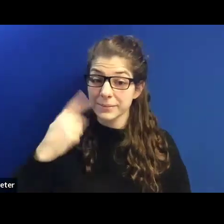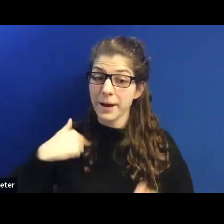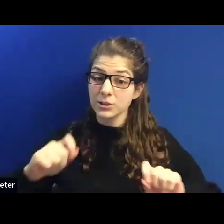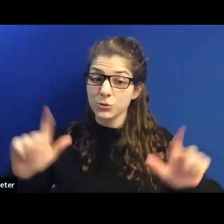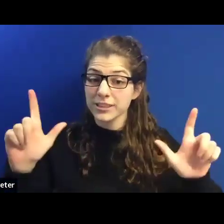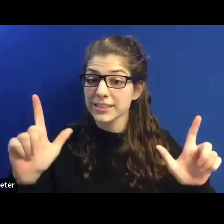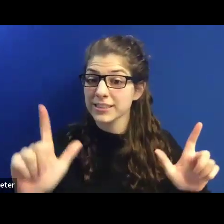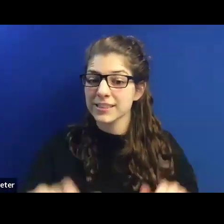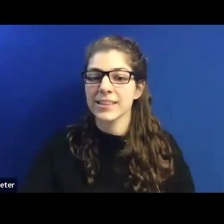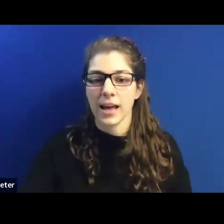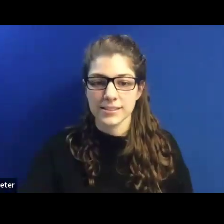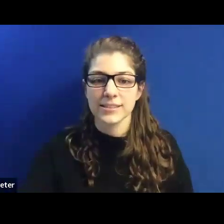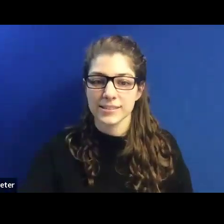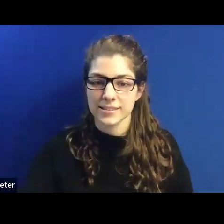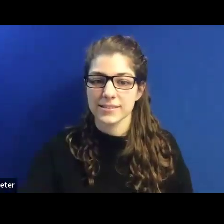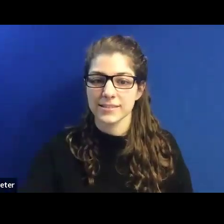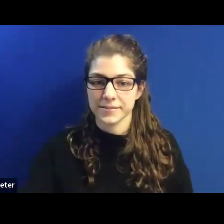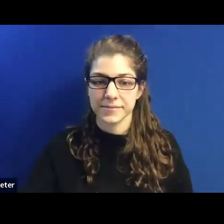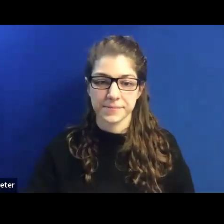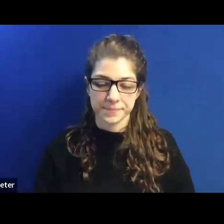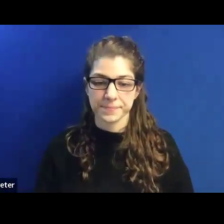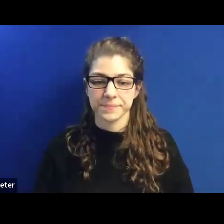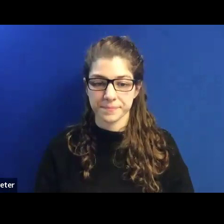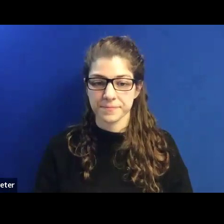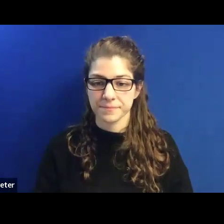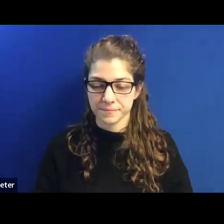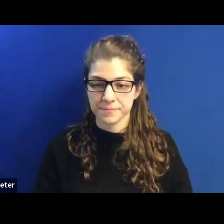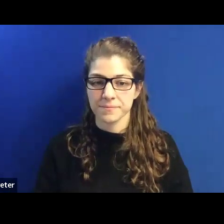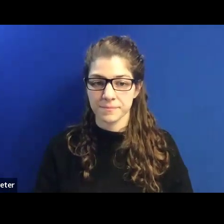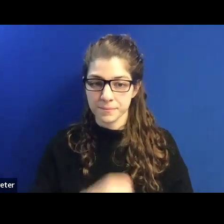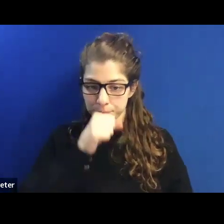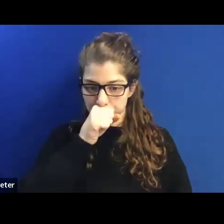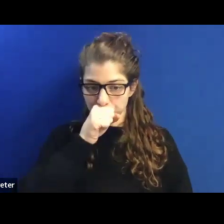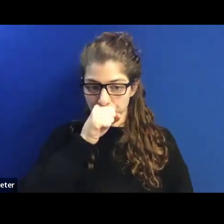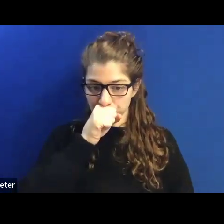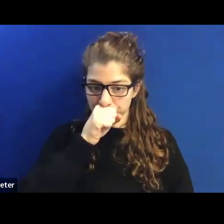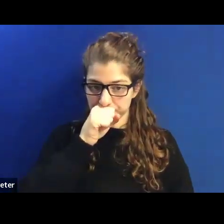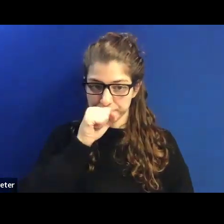Yes. Okay.